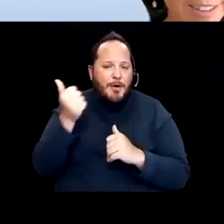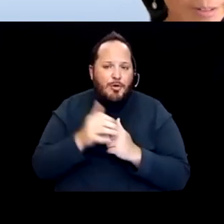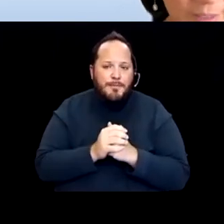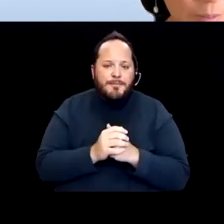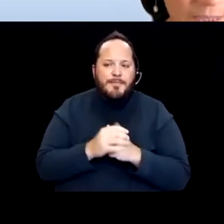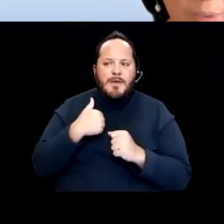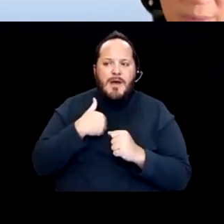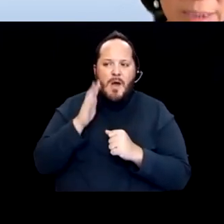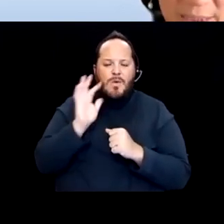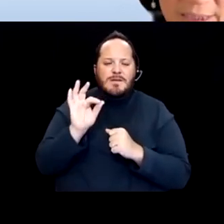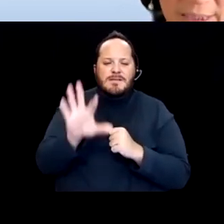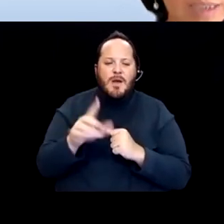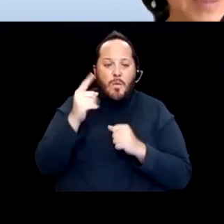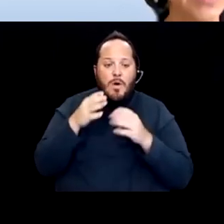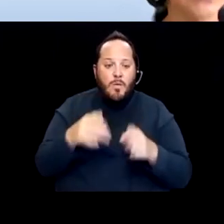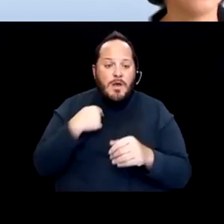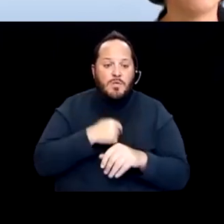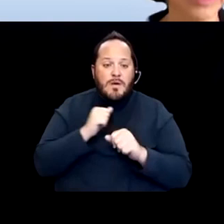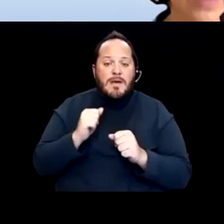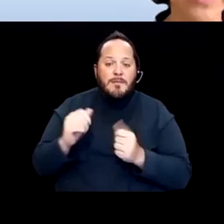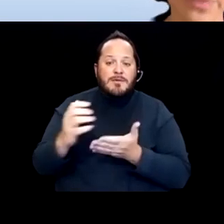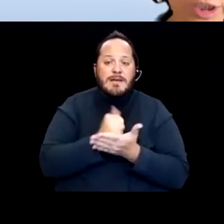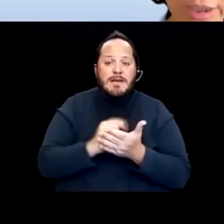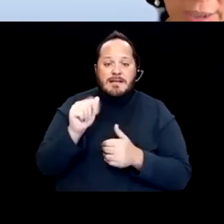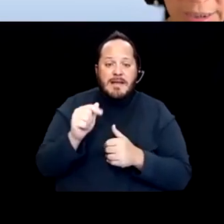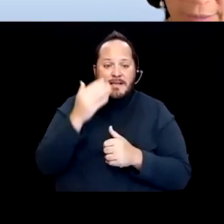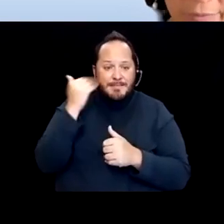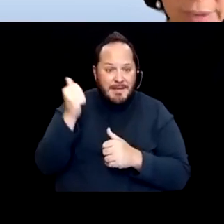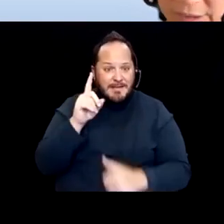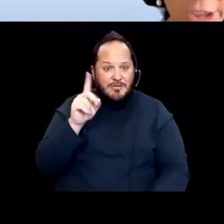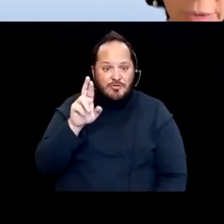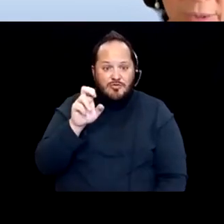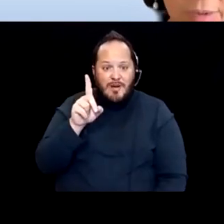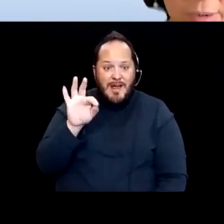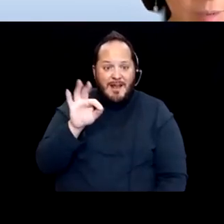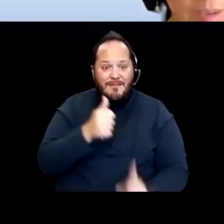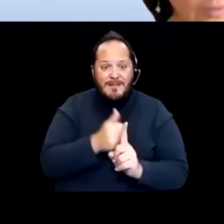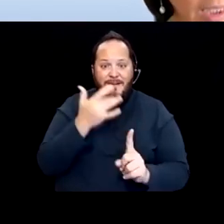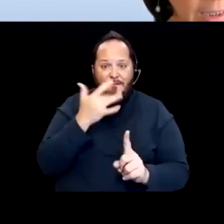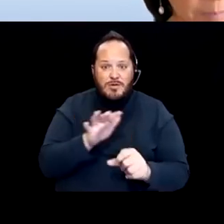one of the ways we were able to get data is because DREDF is fortunate enough. And is a shout out here to Dr. Steve Kaye,